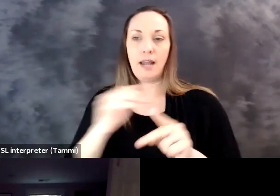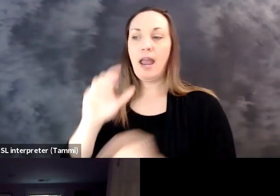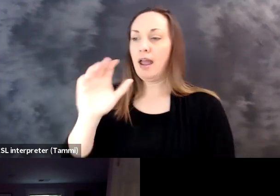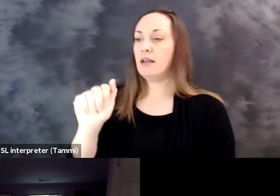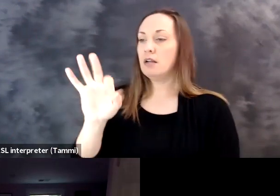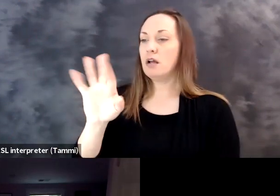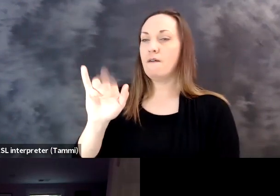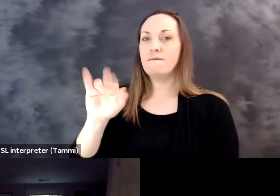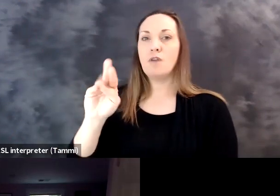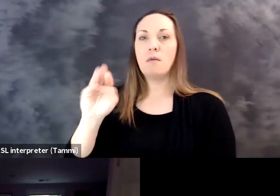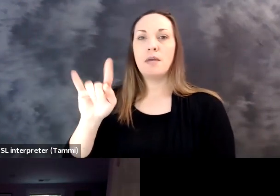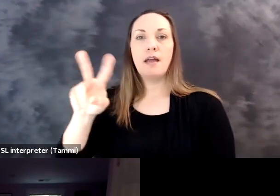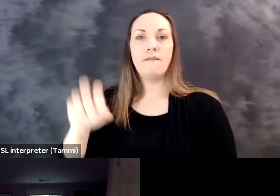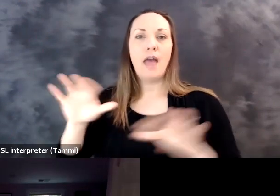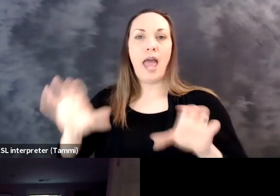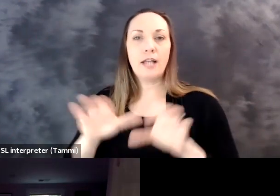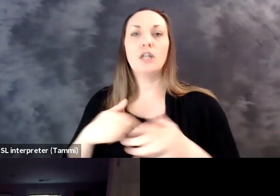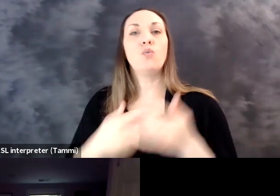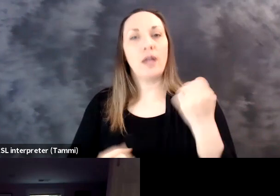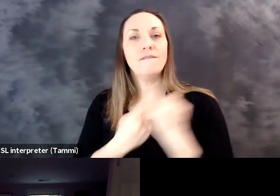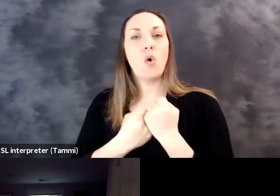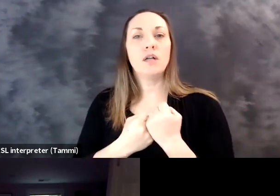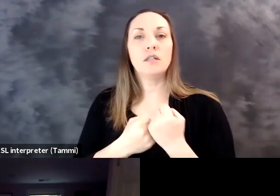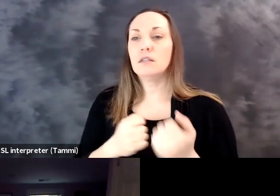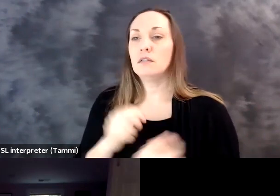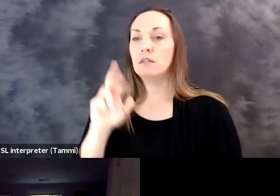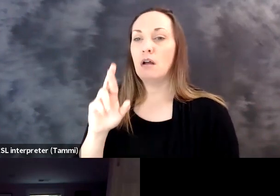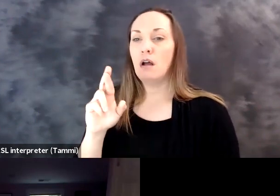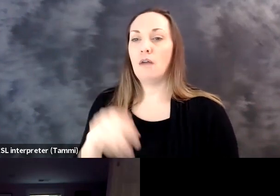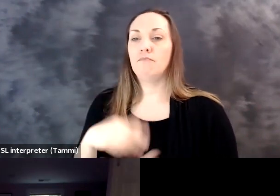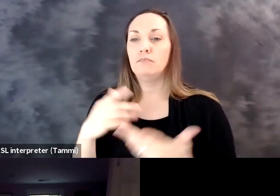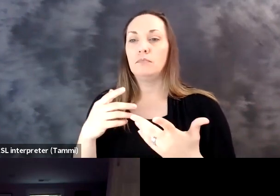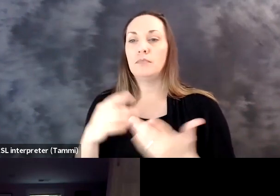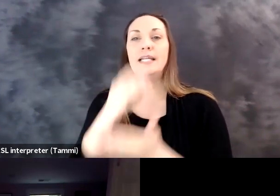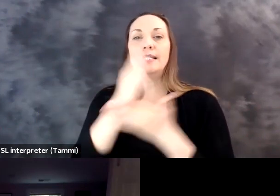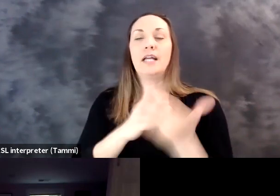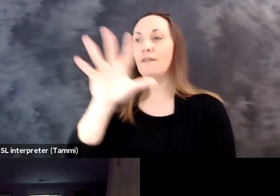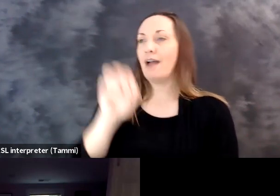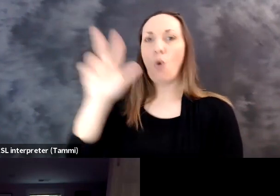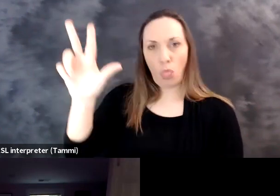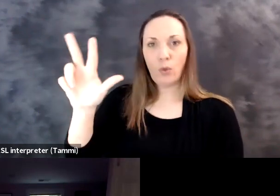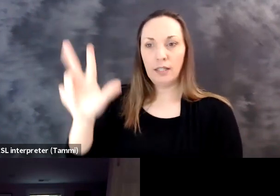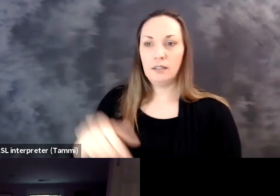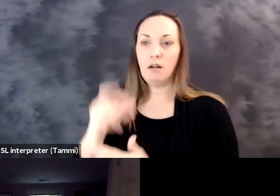opportunity and affirmative action. We enforce Section 503 of the